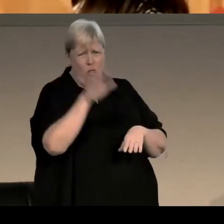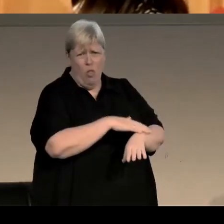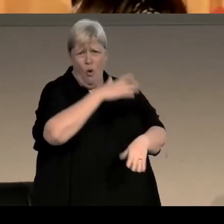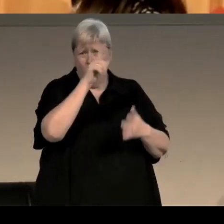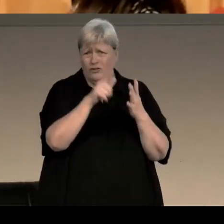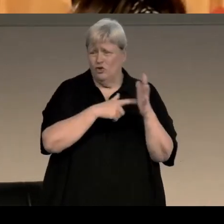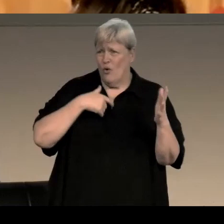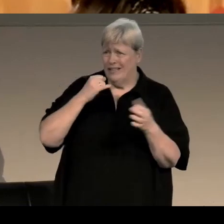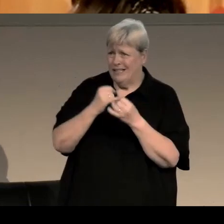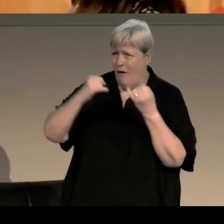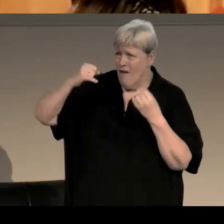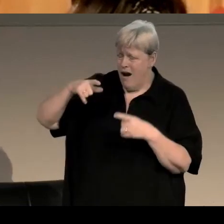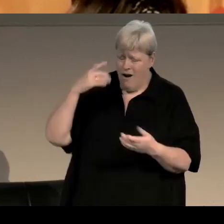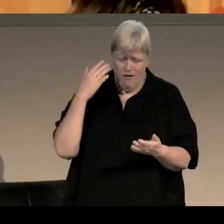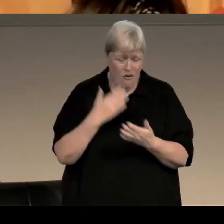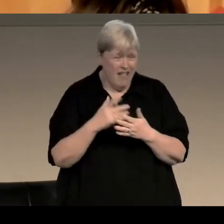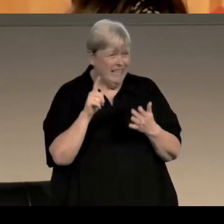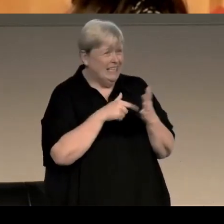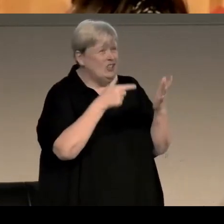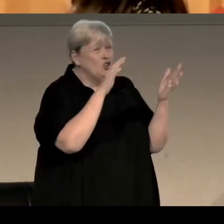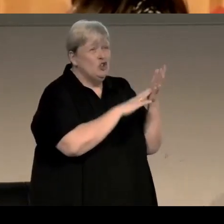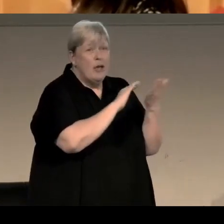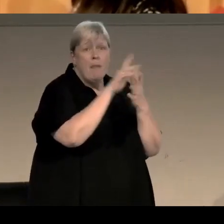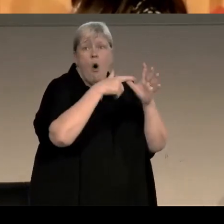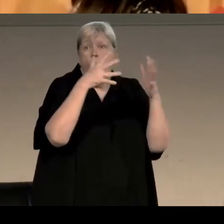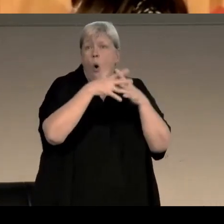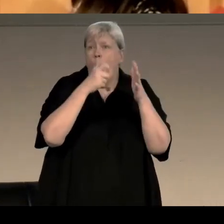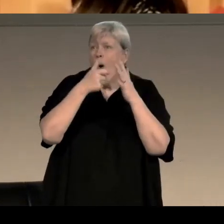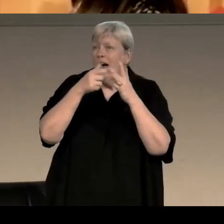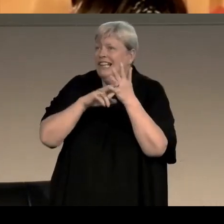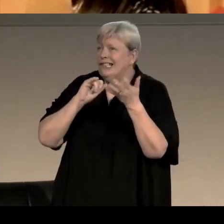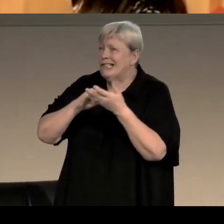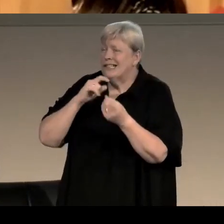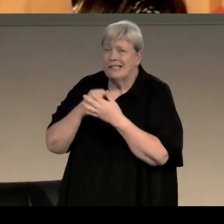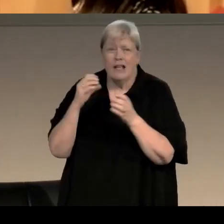archetype, everyone knows about Jim Hawkins and Ben Gunn and the cheese and all those wonderful things.